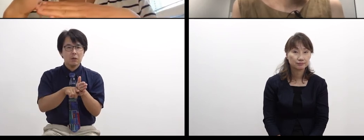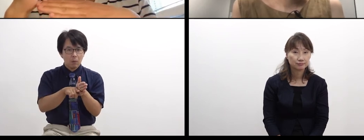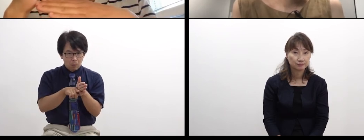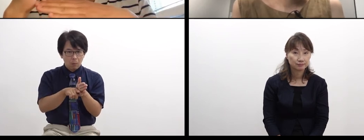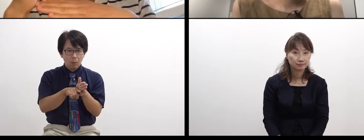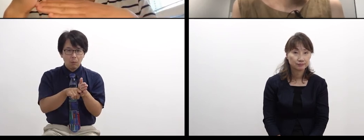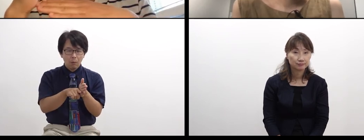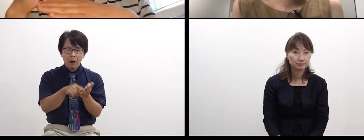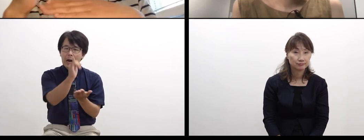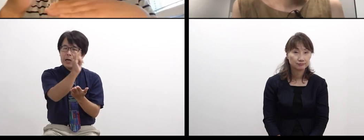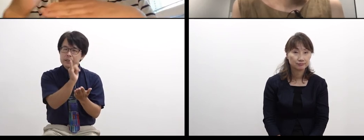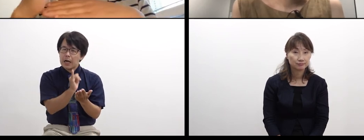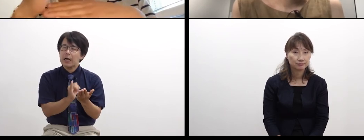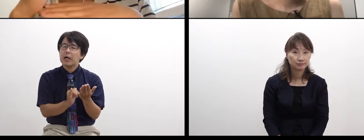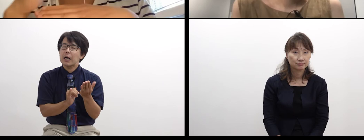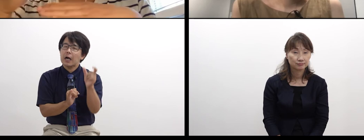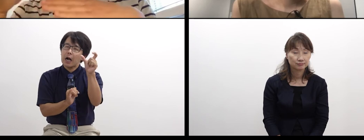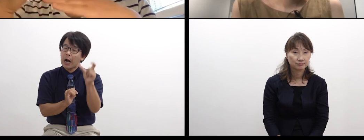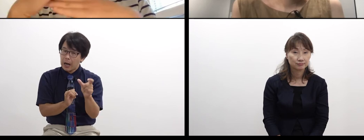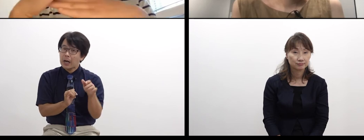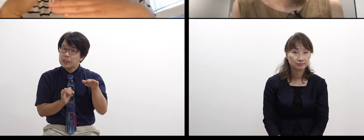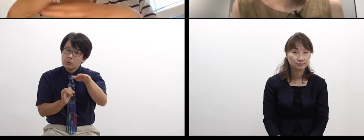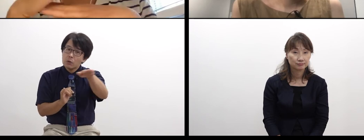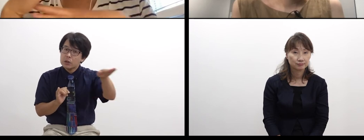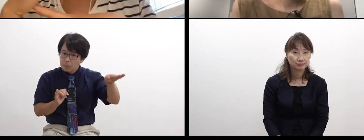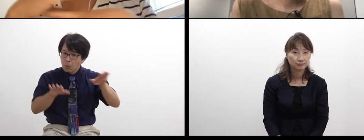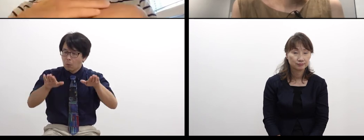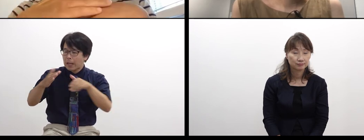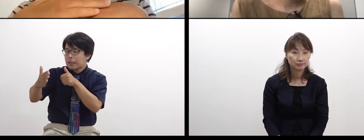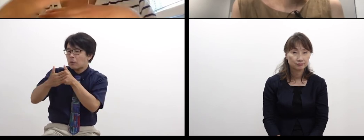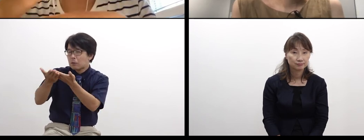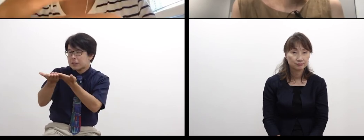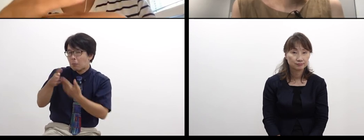a new kind of communication they never had before,